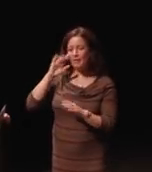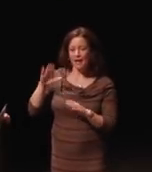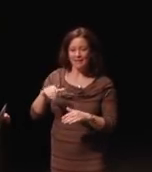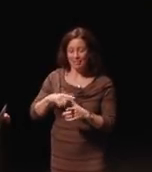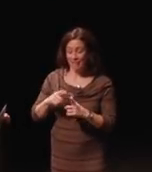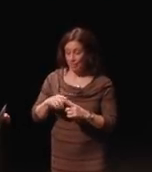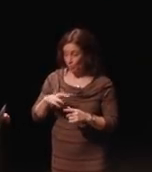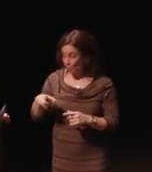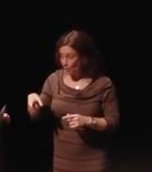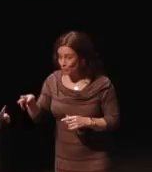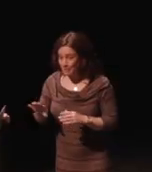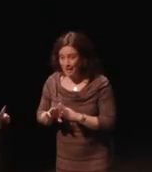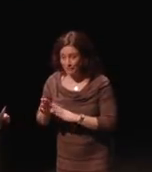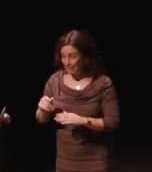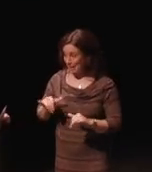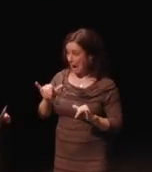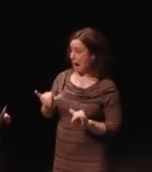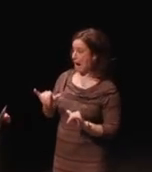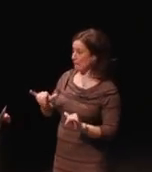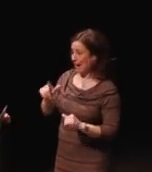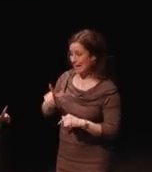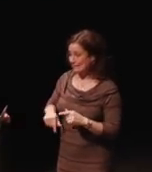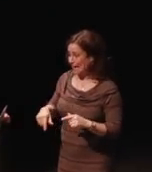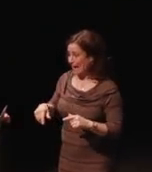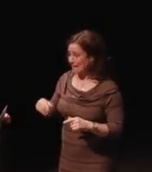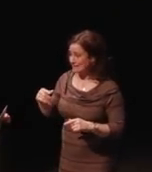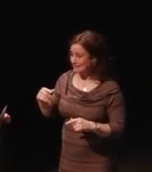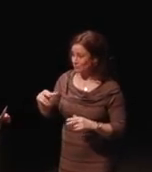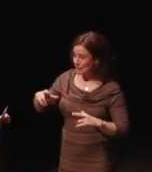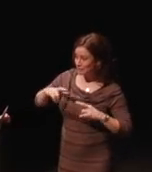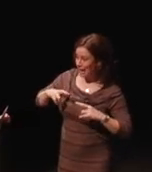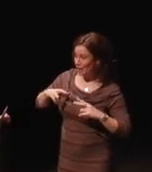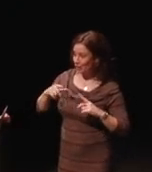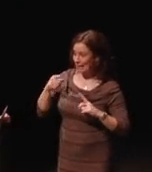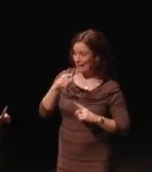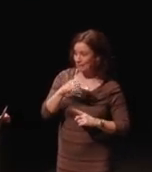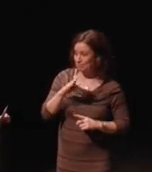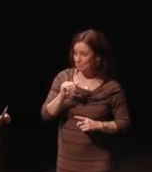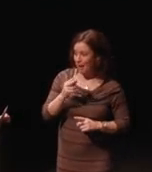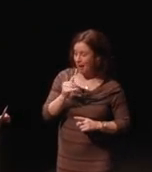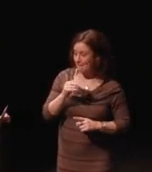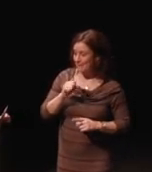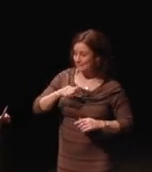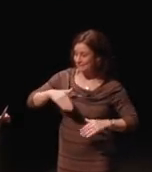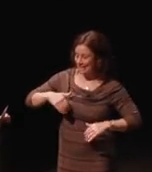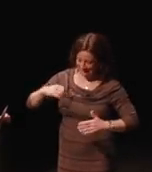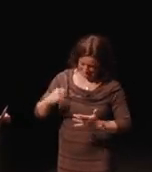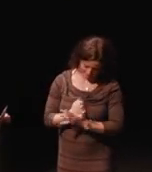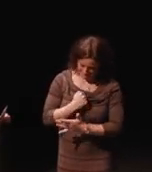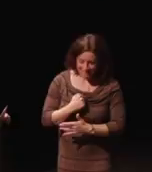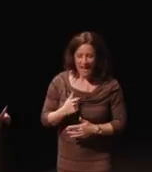oh damn it, I can't go retire in the Bahamas just yet. Now I've got to work on this new legislation,